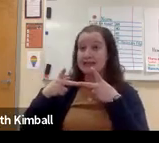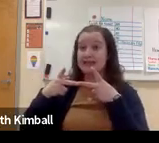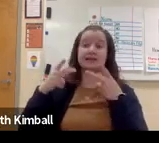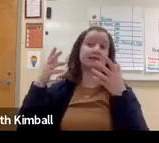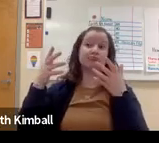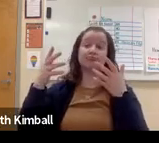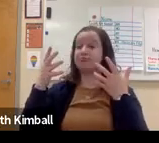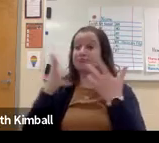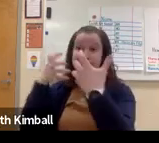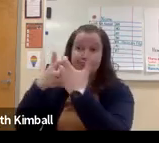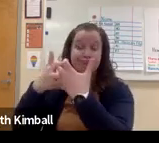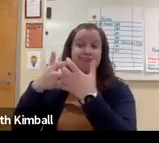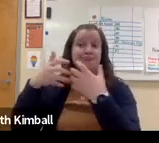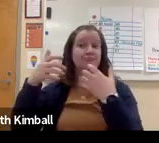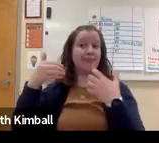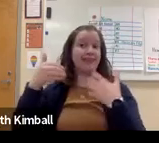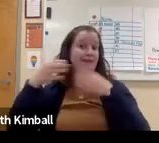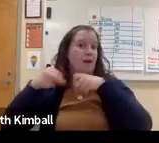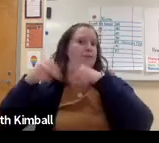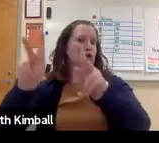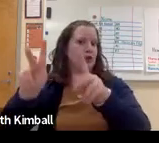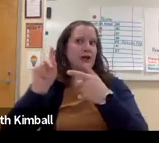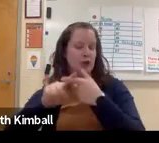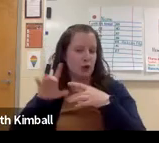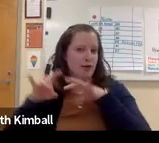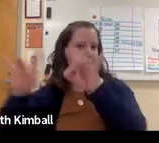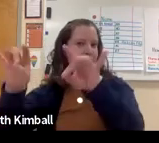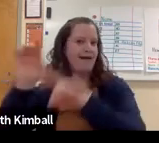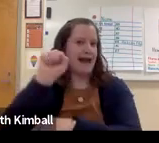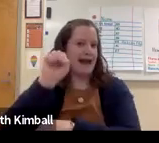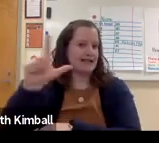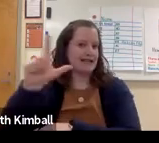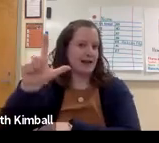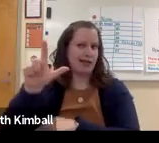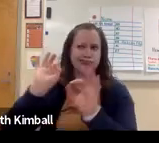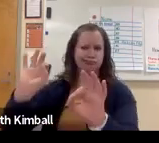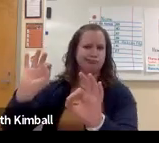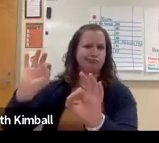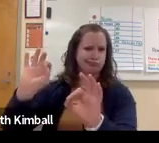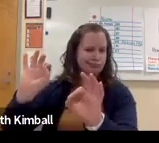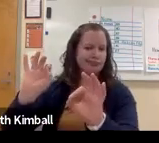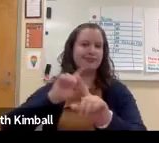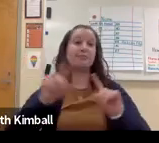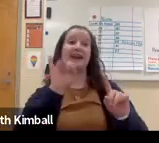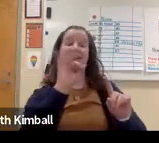If where they live has that oper-- if they have that opportunity to learn ASL,